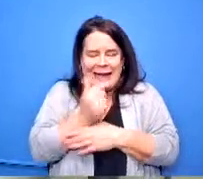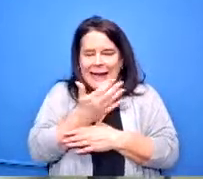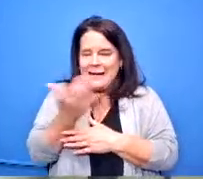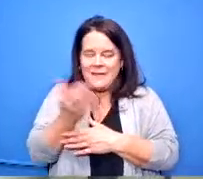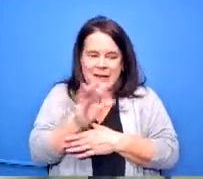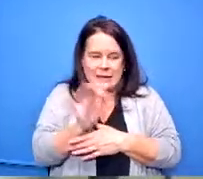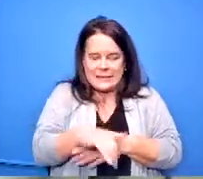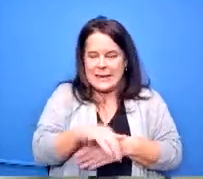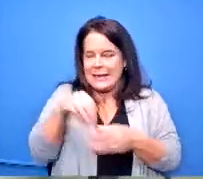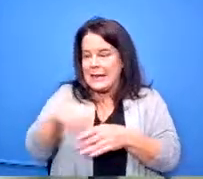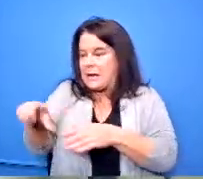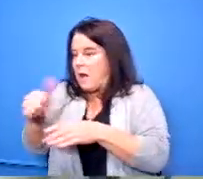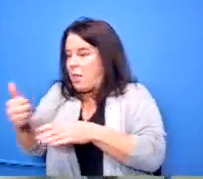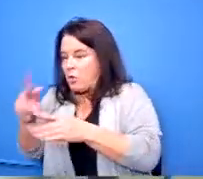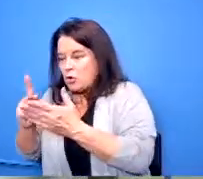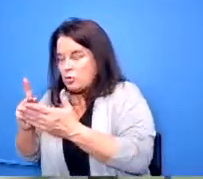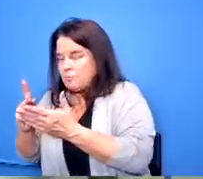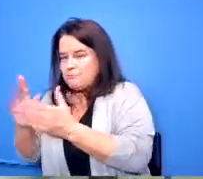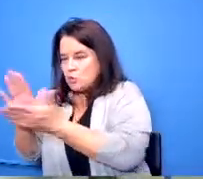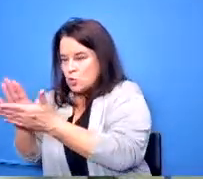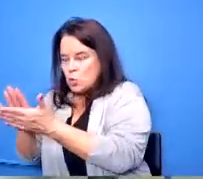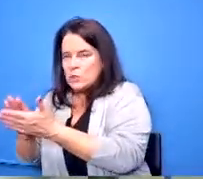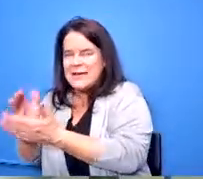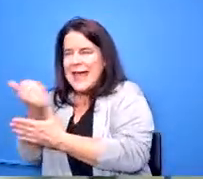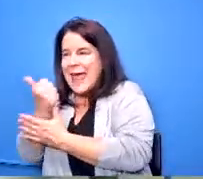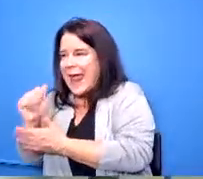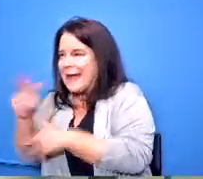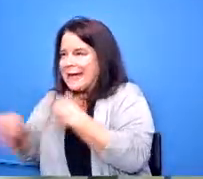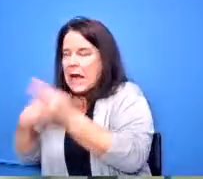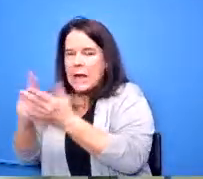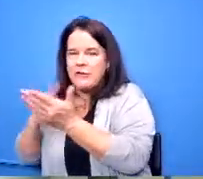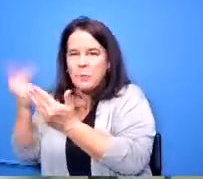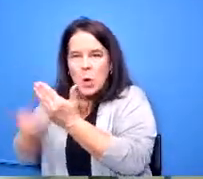if it's a program just seems like you would get on that maybe get on that same excitement